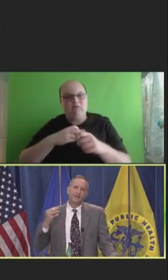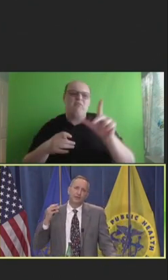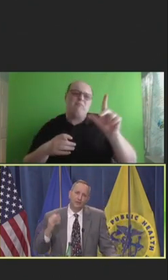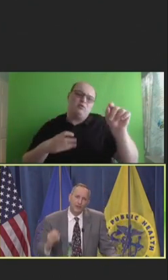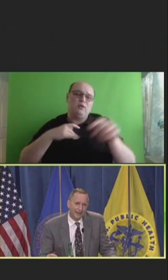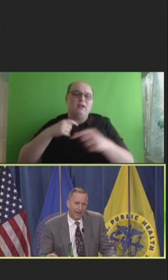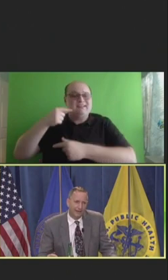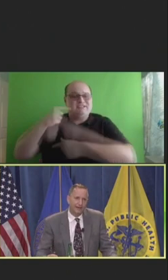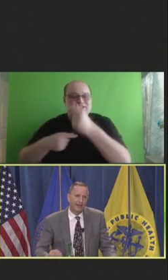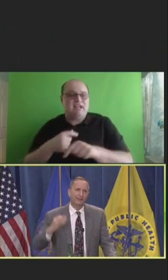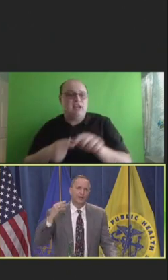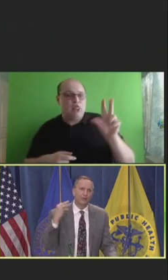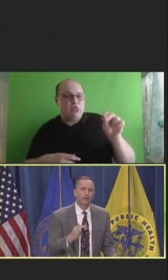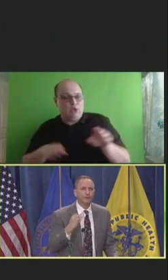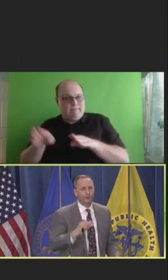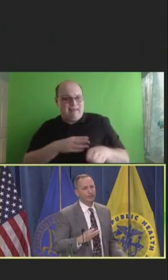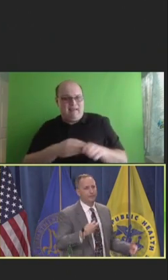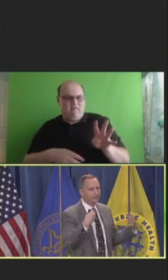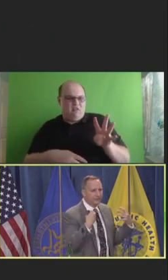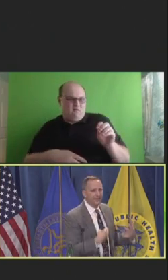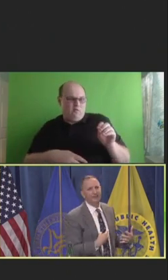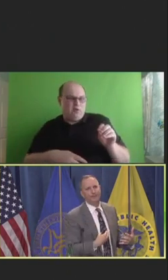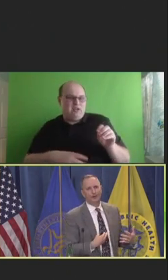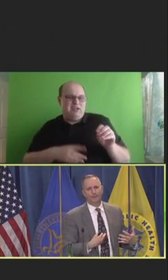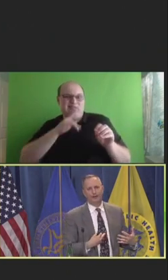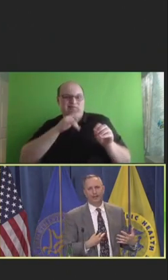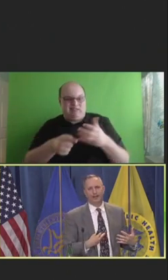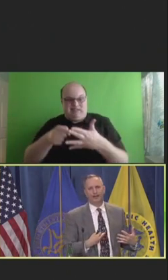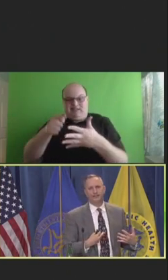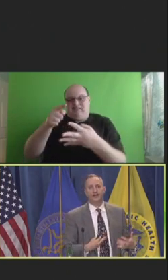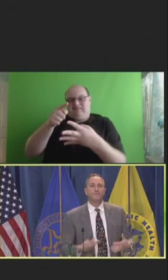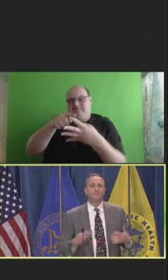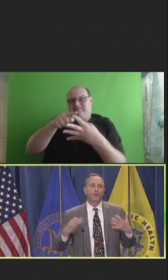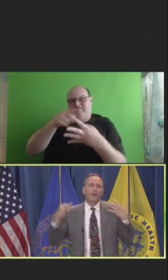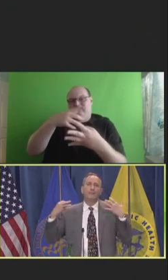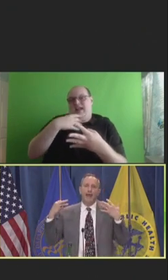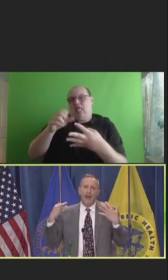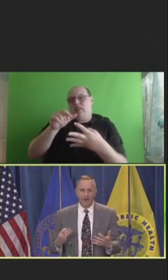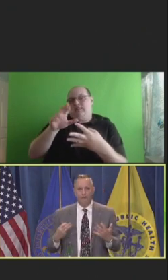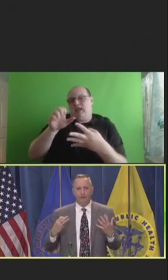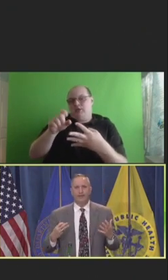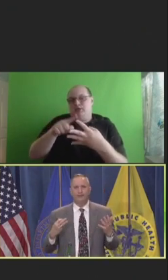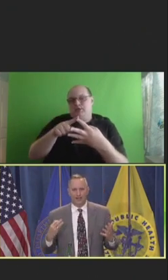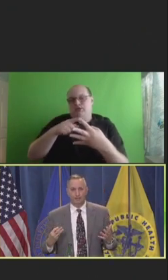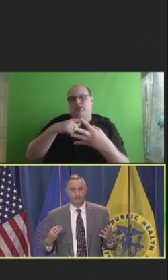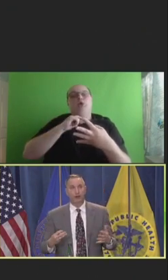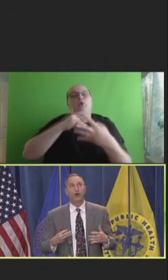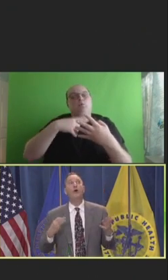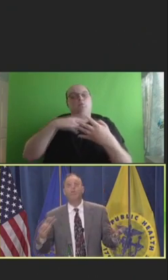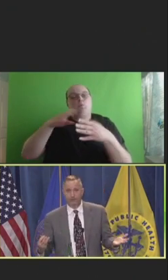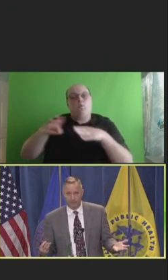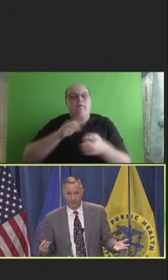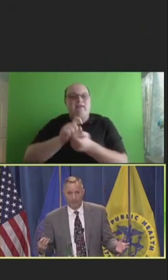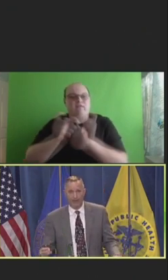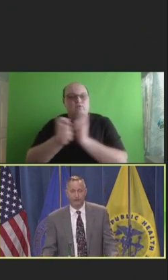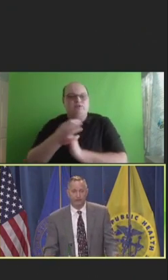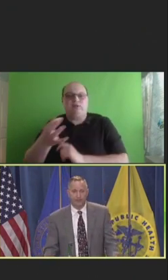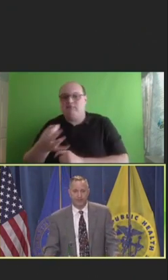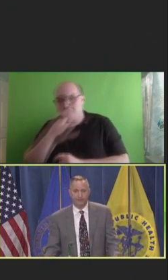If you think about it, at the root of what we do particularly in primary care, is we are behavior change experts or hopefully we are behavior change experts.